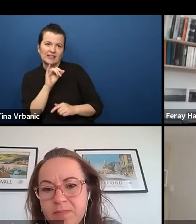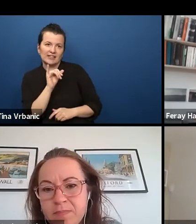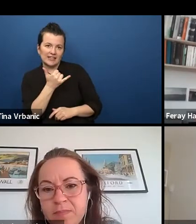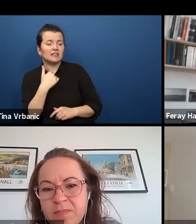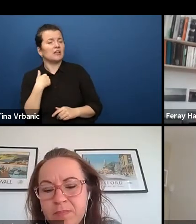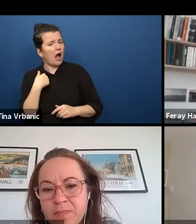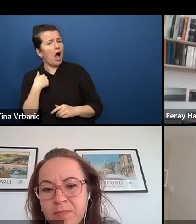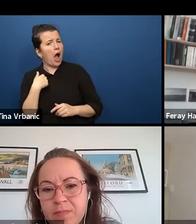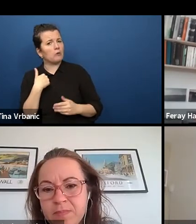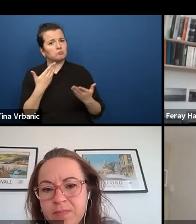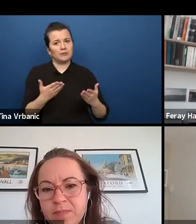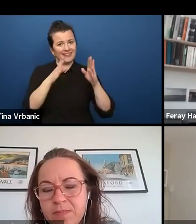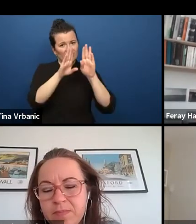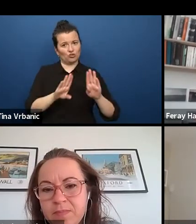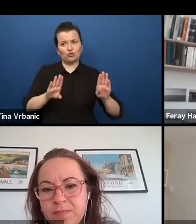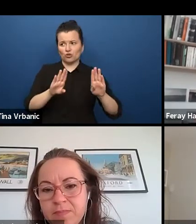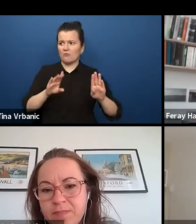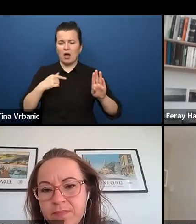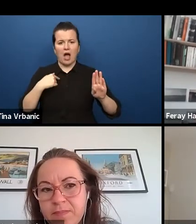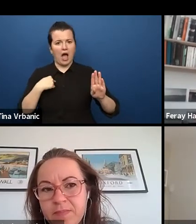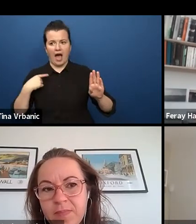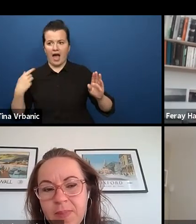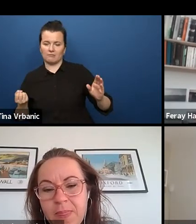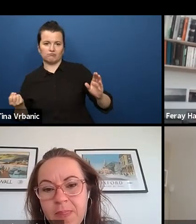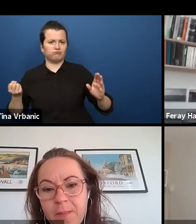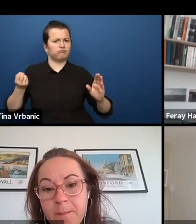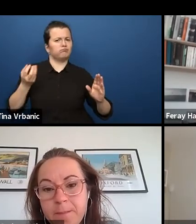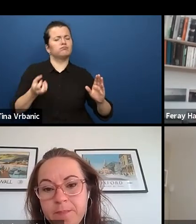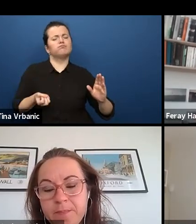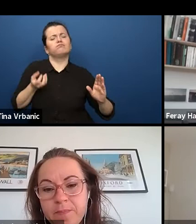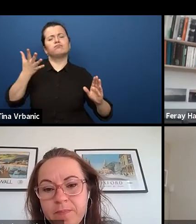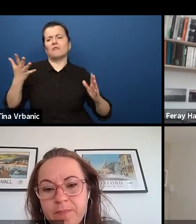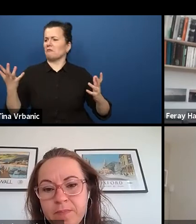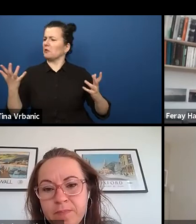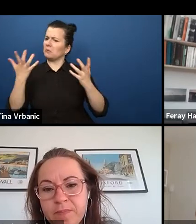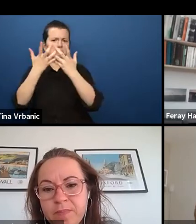and completely comfortable expressing myself in the contemporary theatre part.